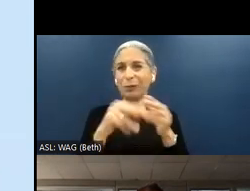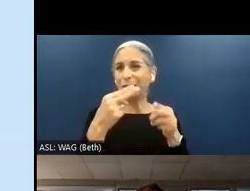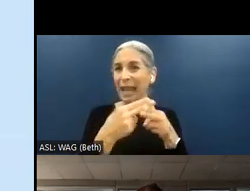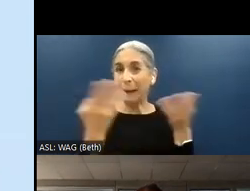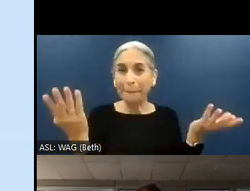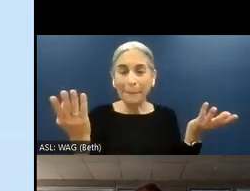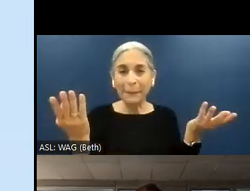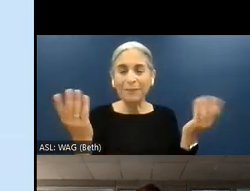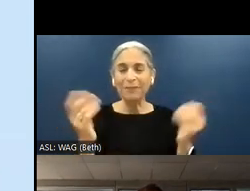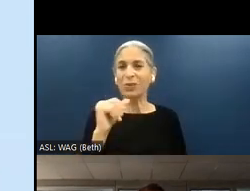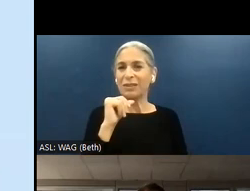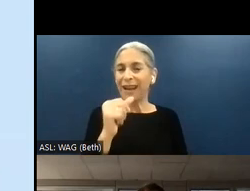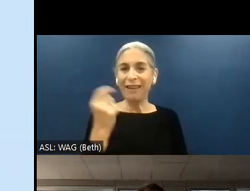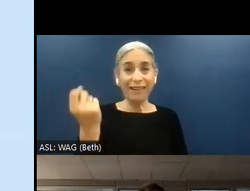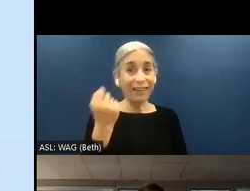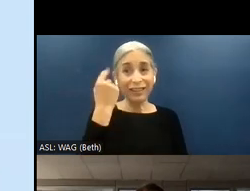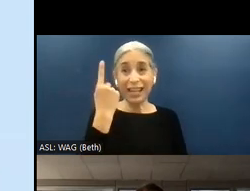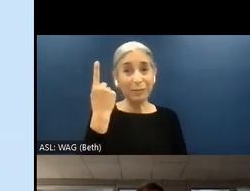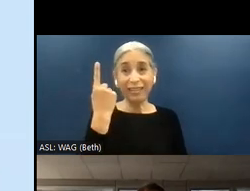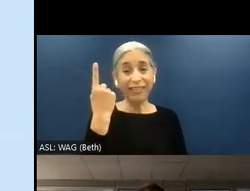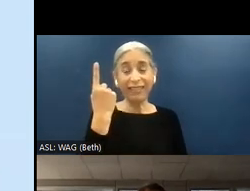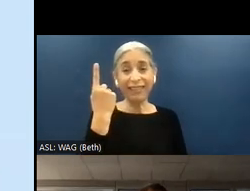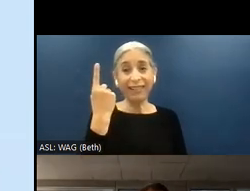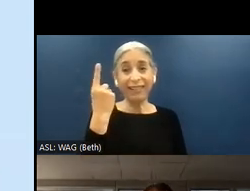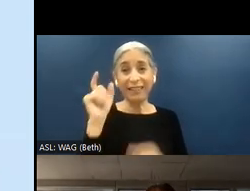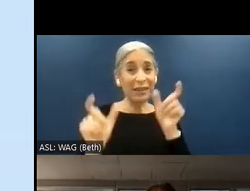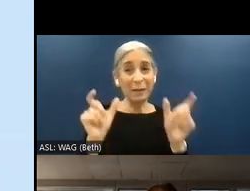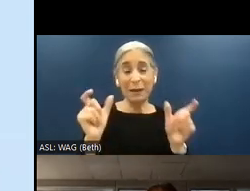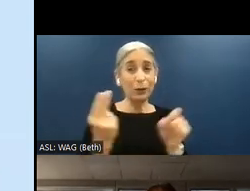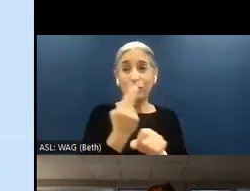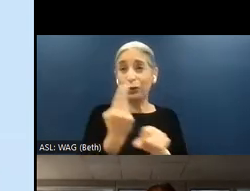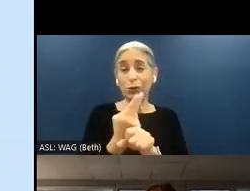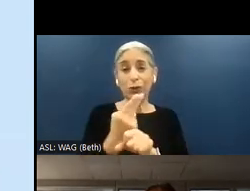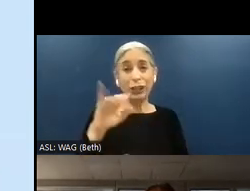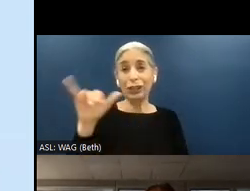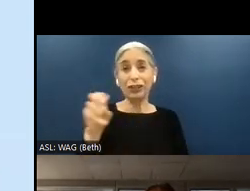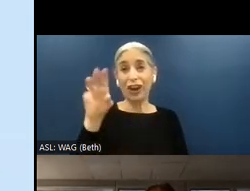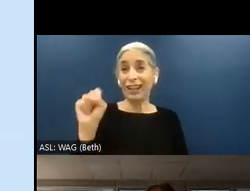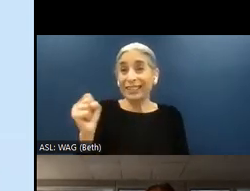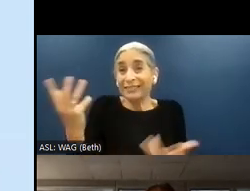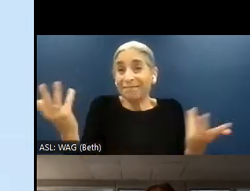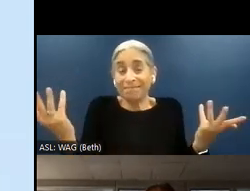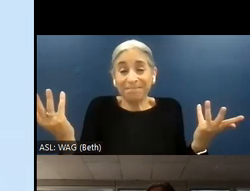not understandable by people that are using this assistive technology.